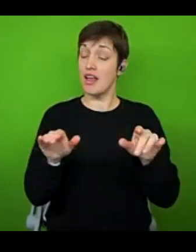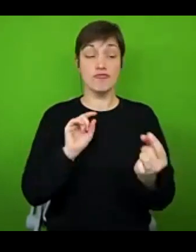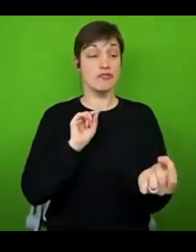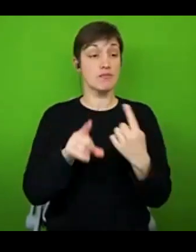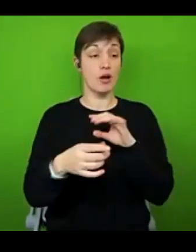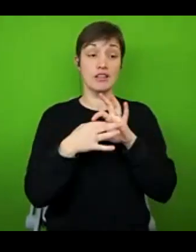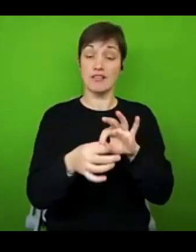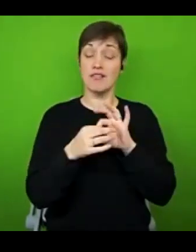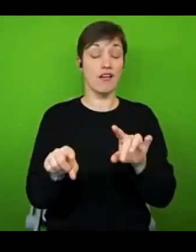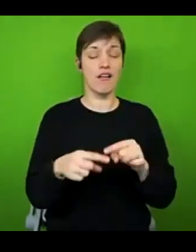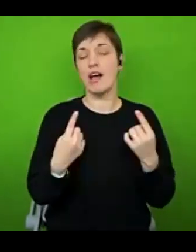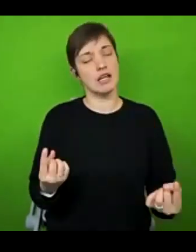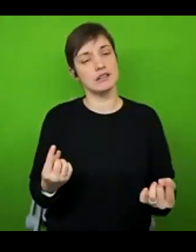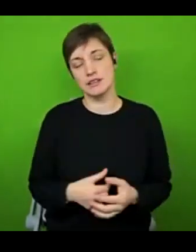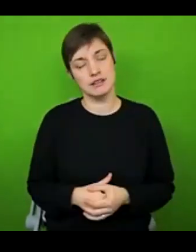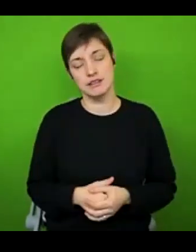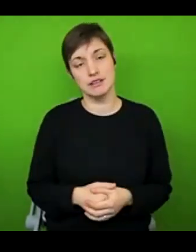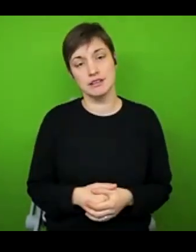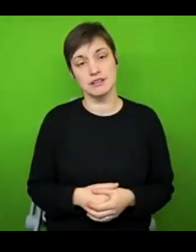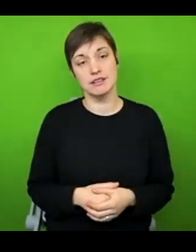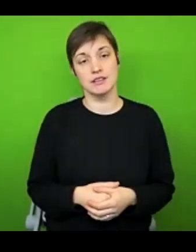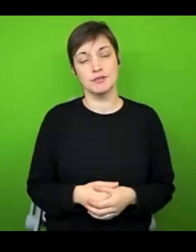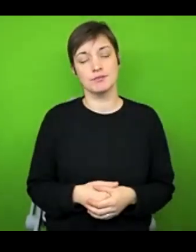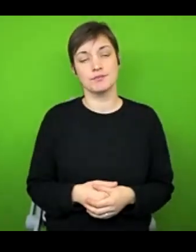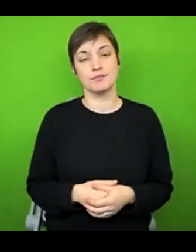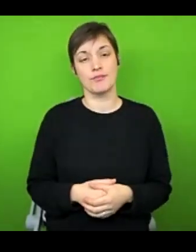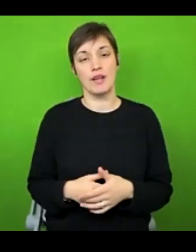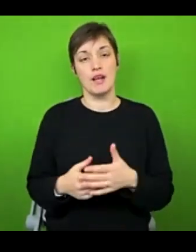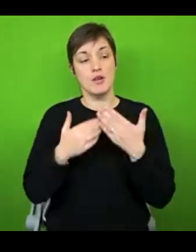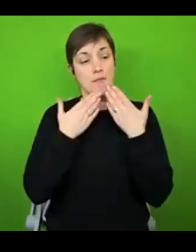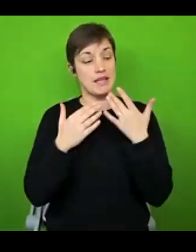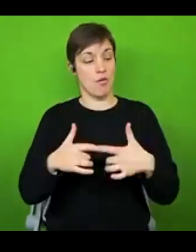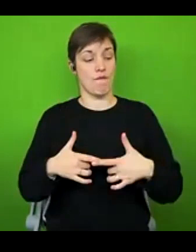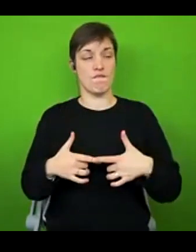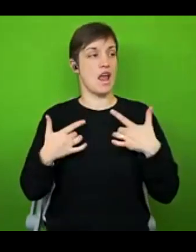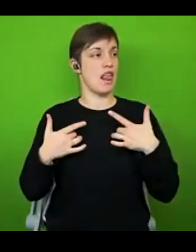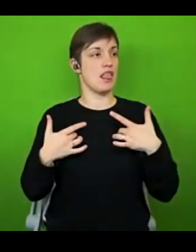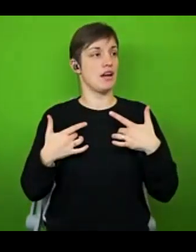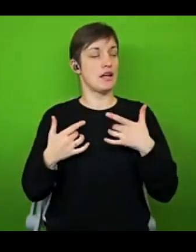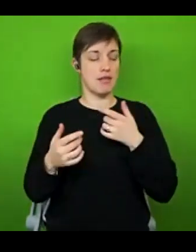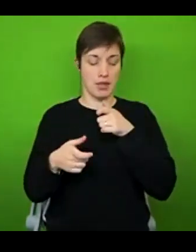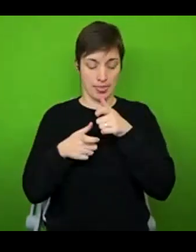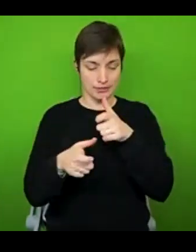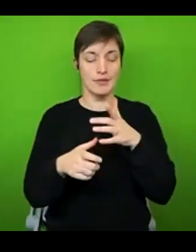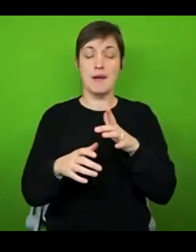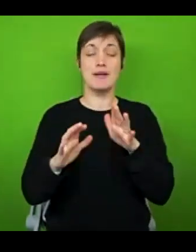people as much as I would really love to. So please don't feel feel hurt. Please don't feel hurt if that